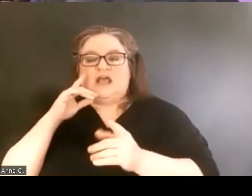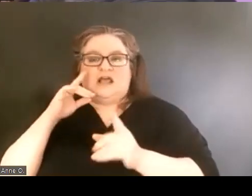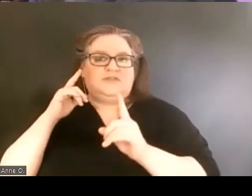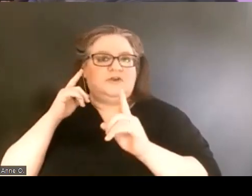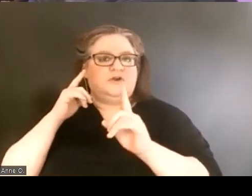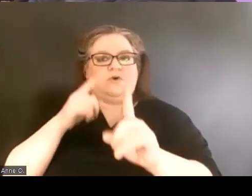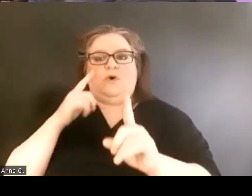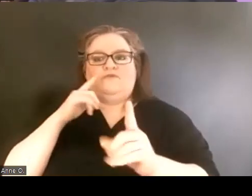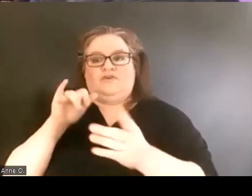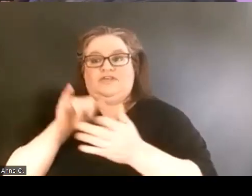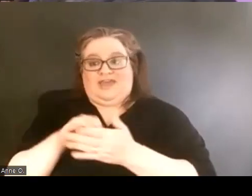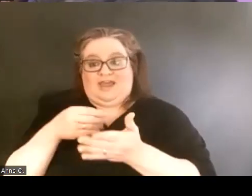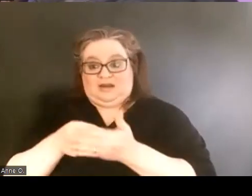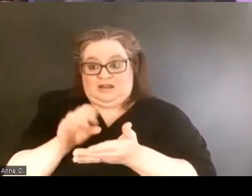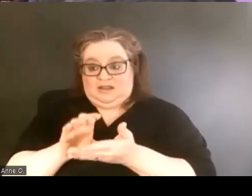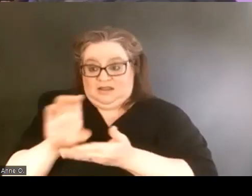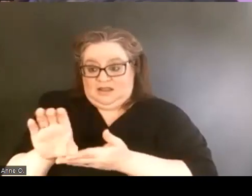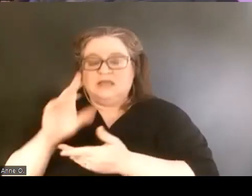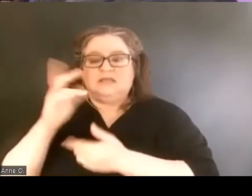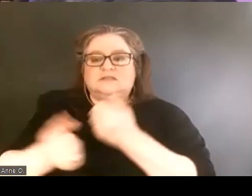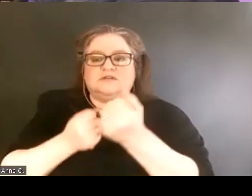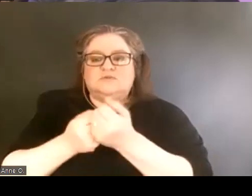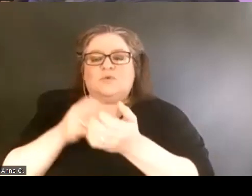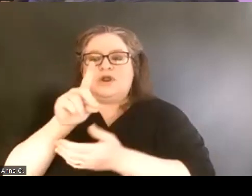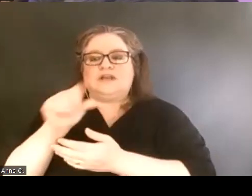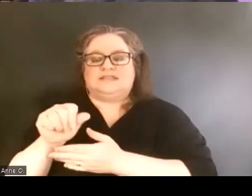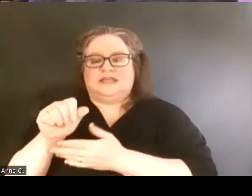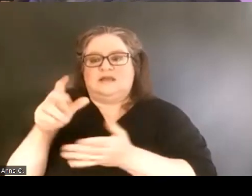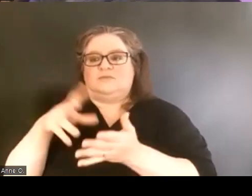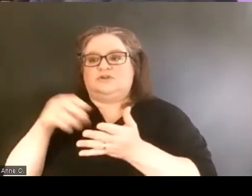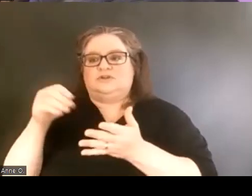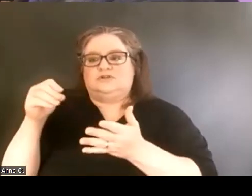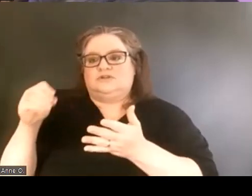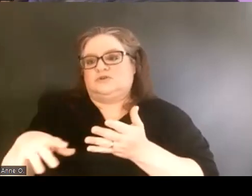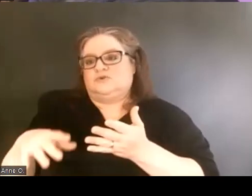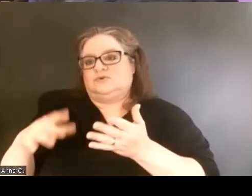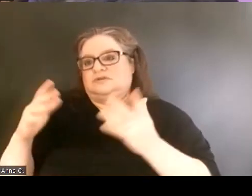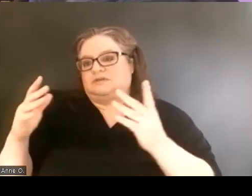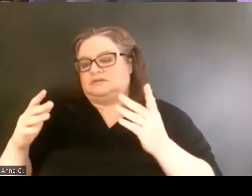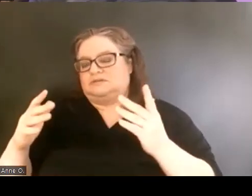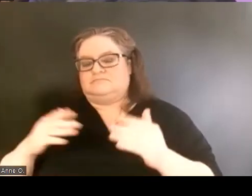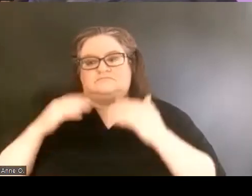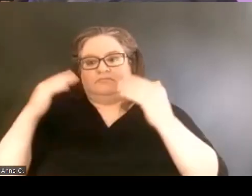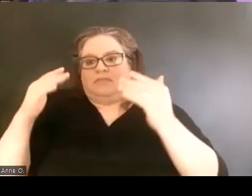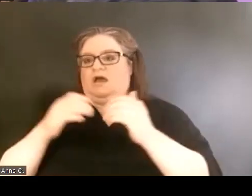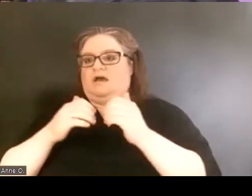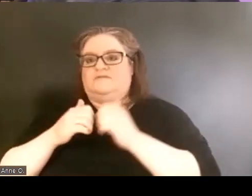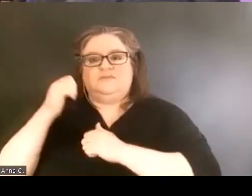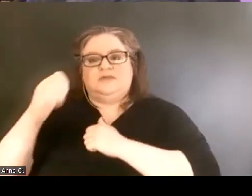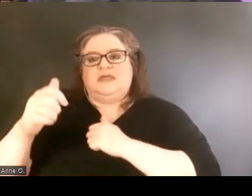is to support disabled students above and beyond the requirement and legal obligations